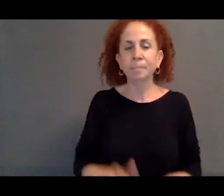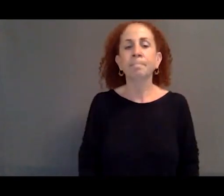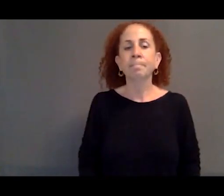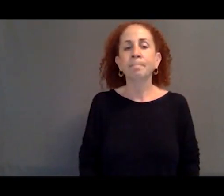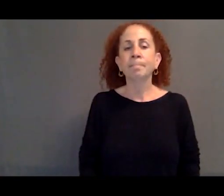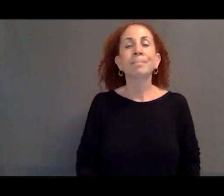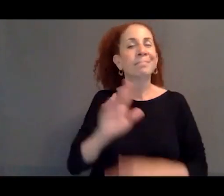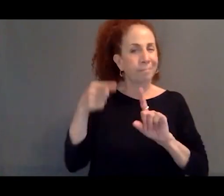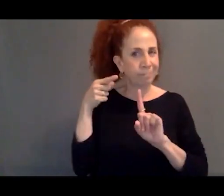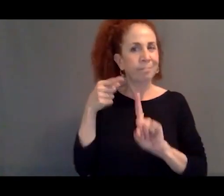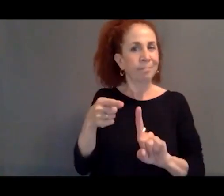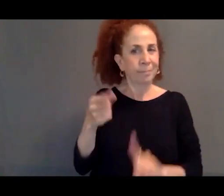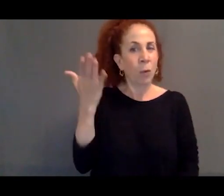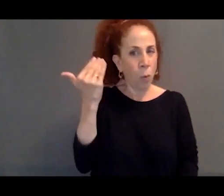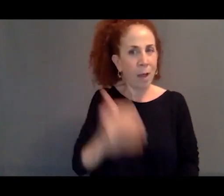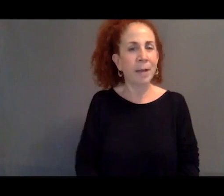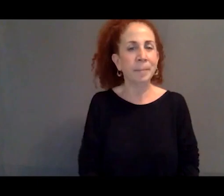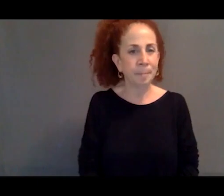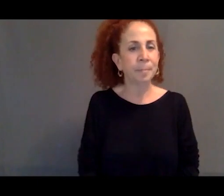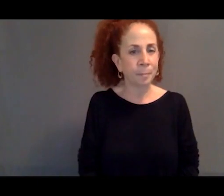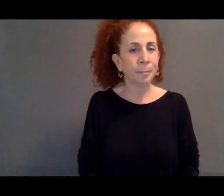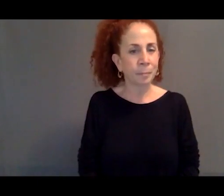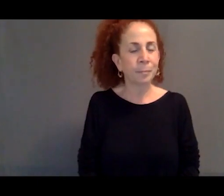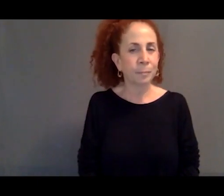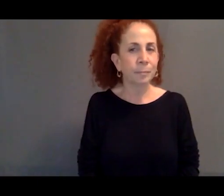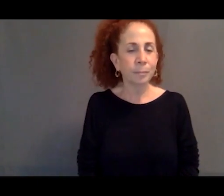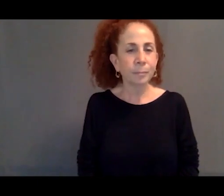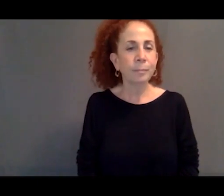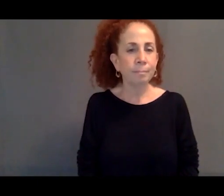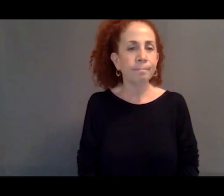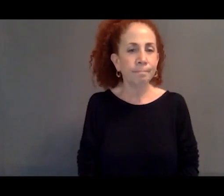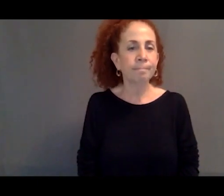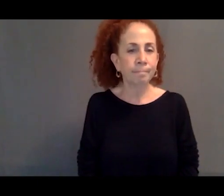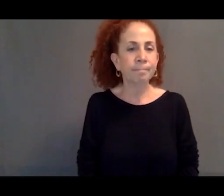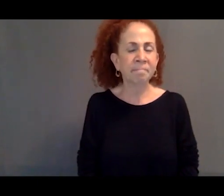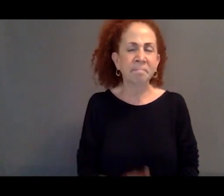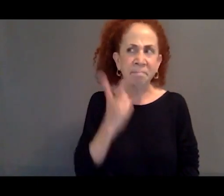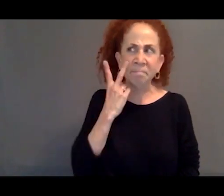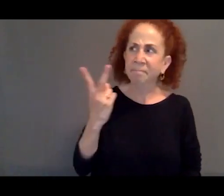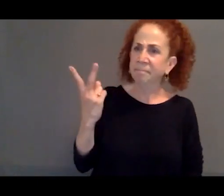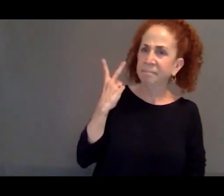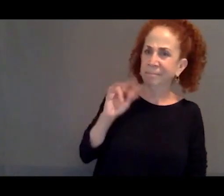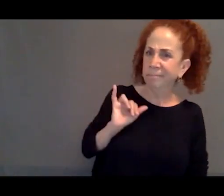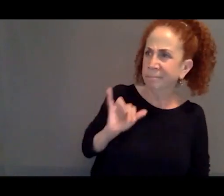a response to the complete displacement of tens